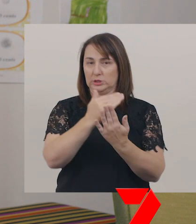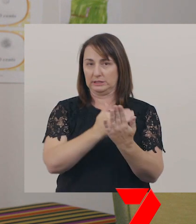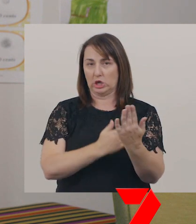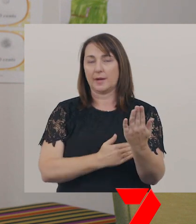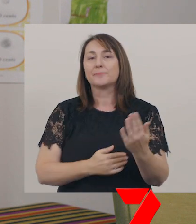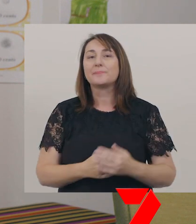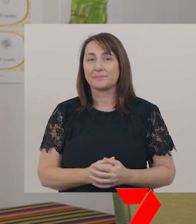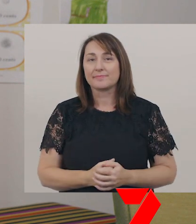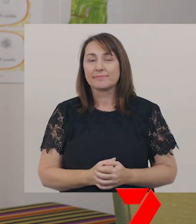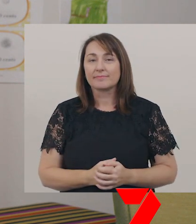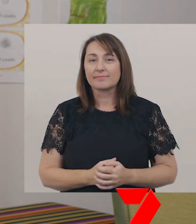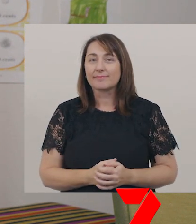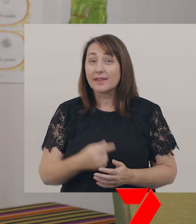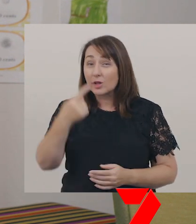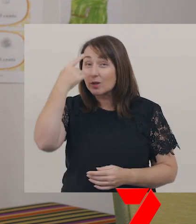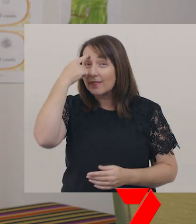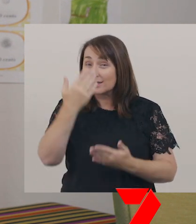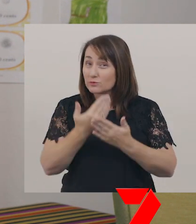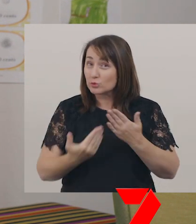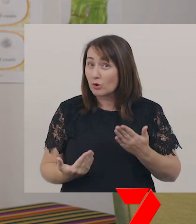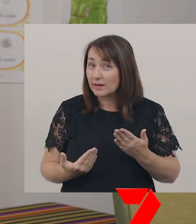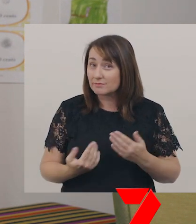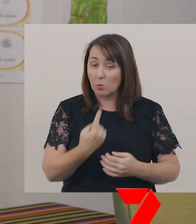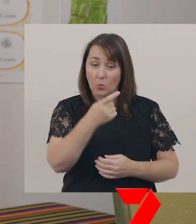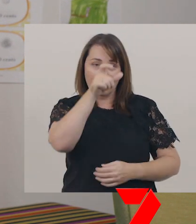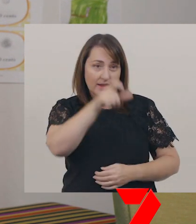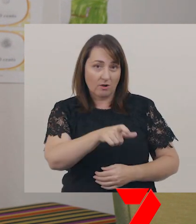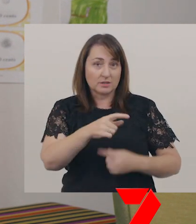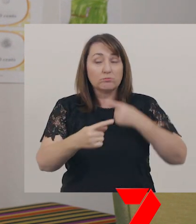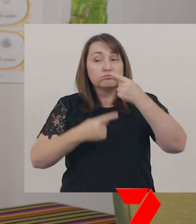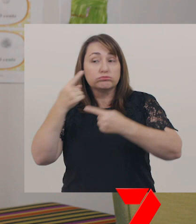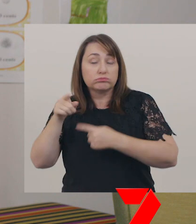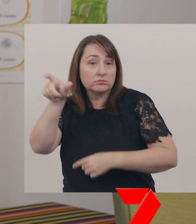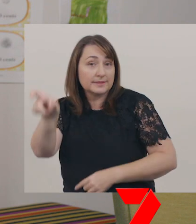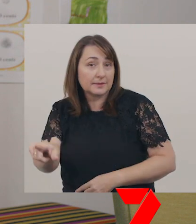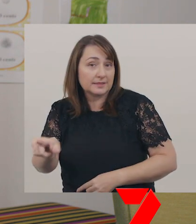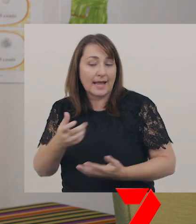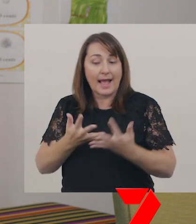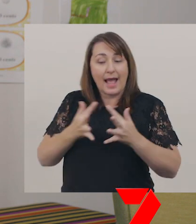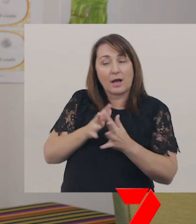Can you think of a story where one character tells another character how to do something?